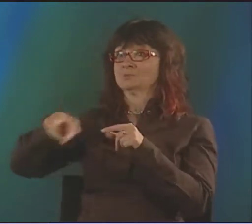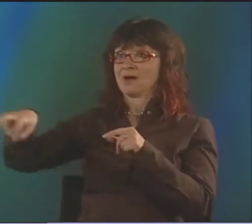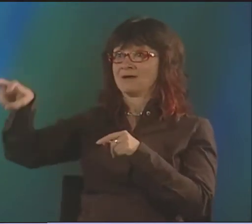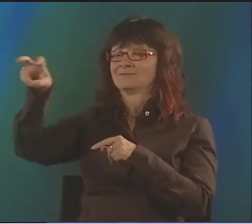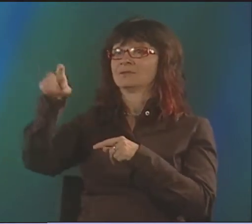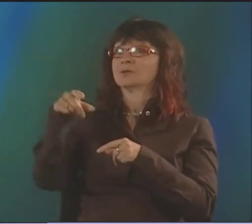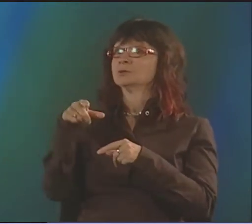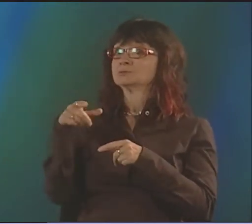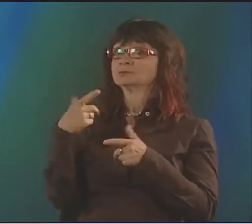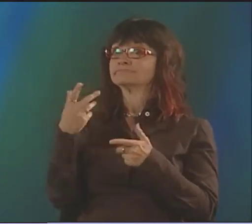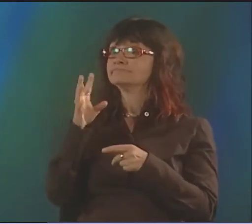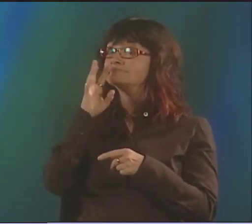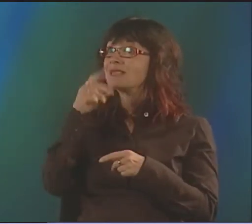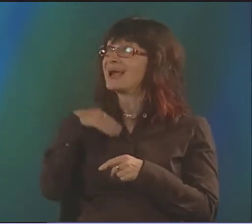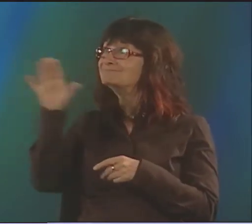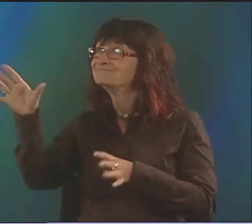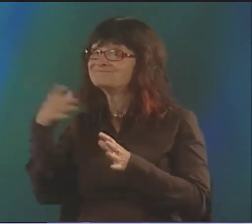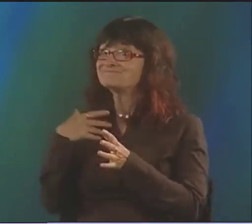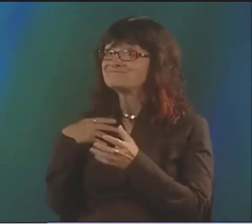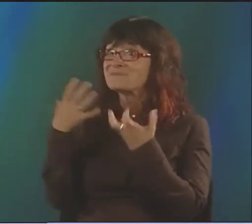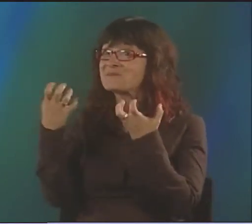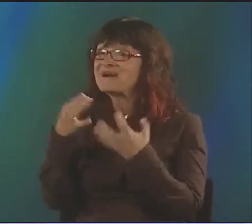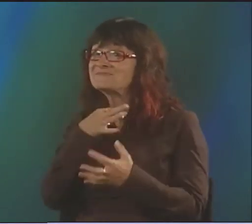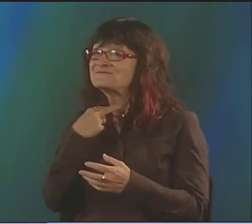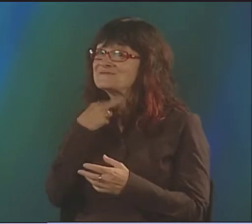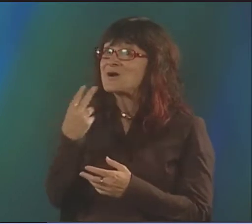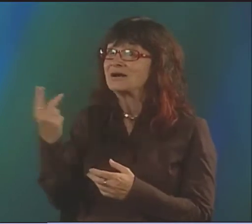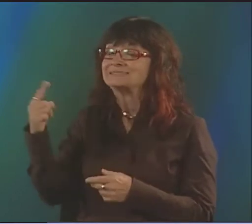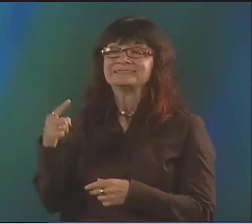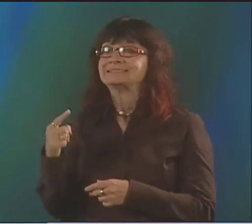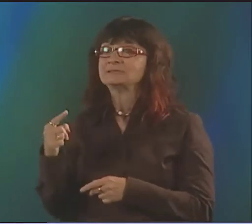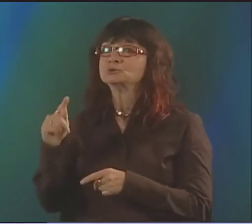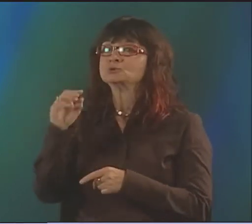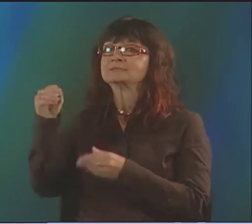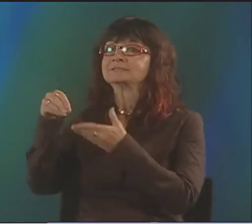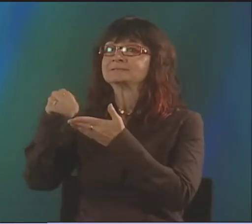I'M SO HONORED THAT THEY PURSUED ME AND WANTED ME FOR THIS. IT'S A TRAVELING SHOW.